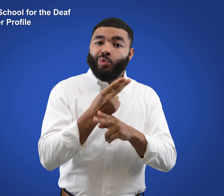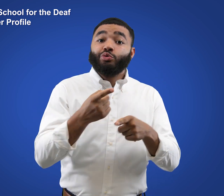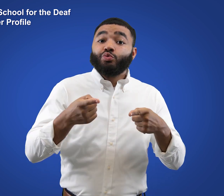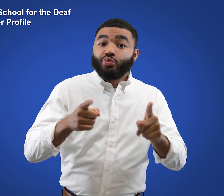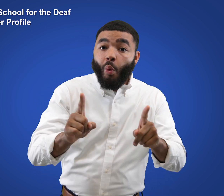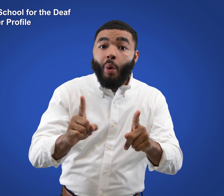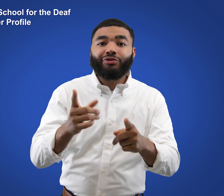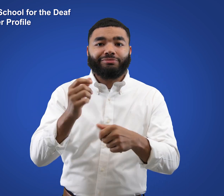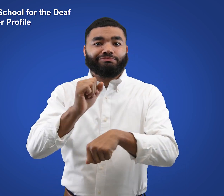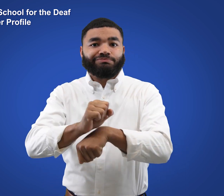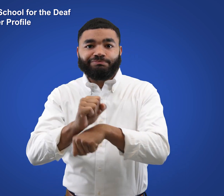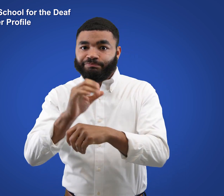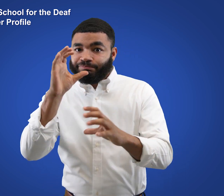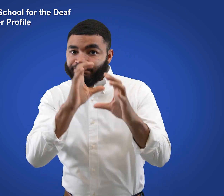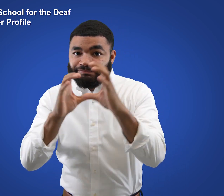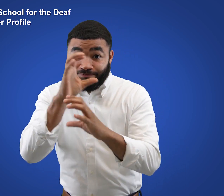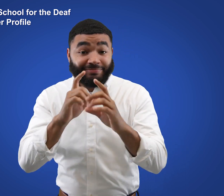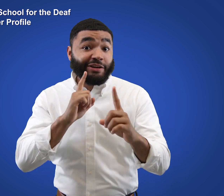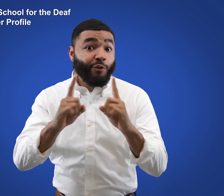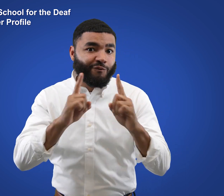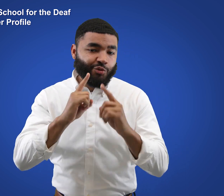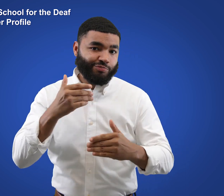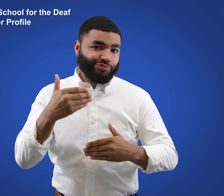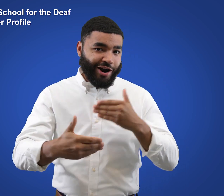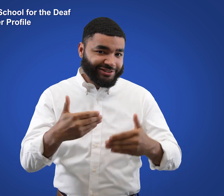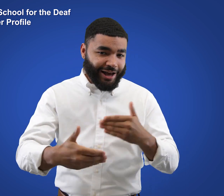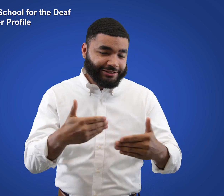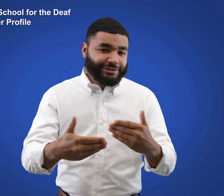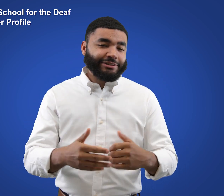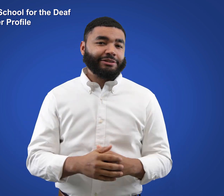during the interview process